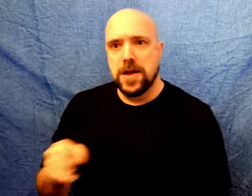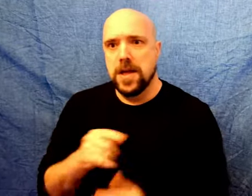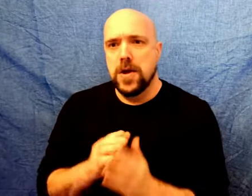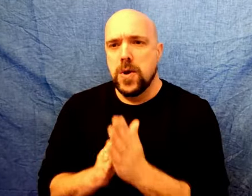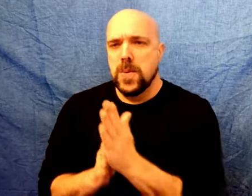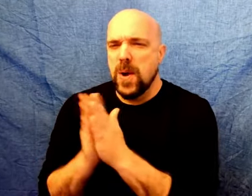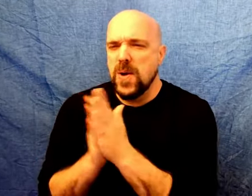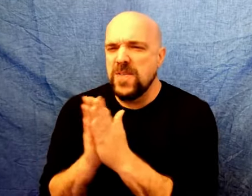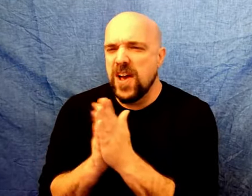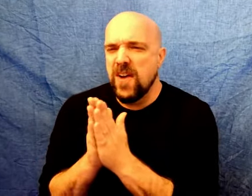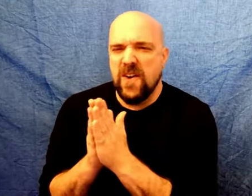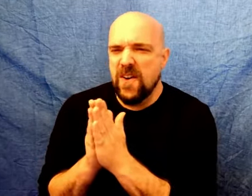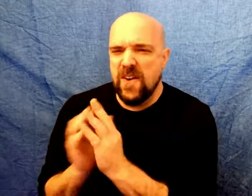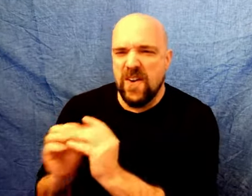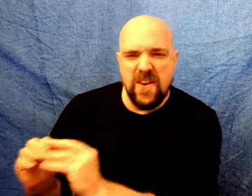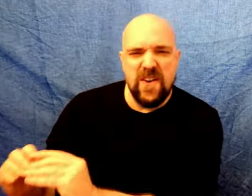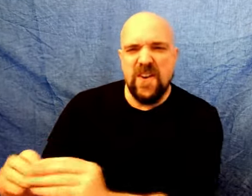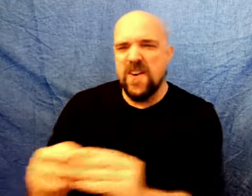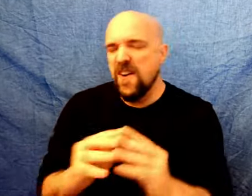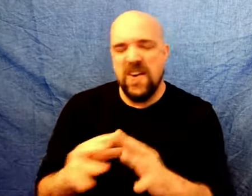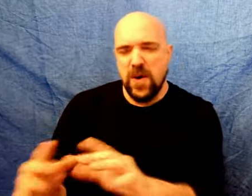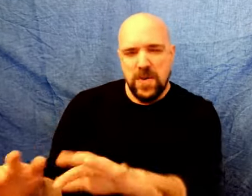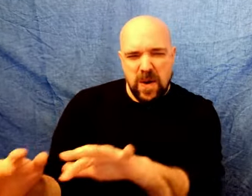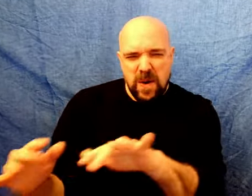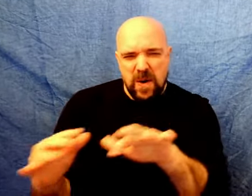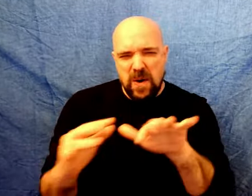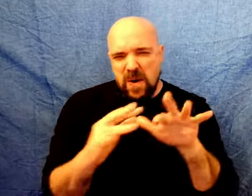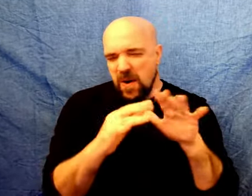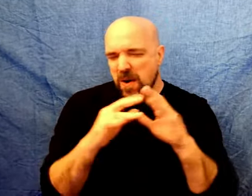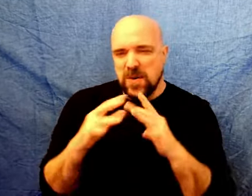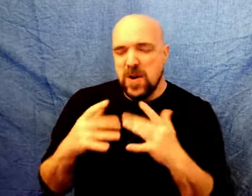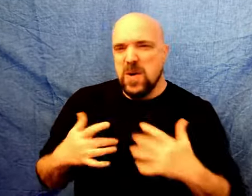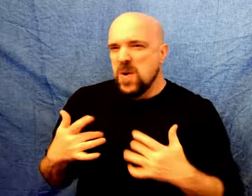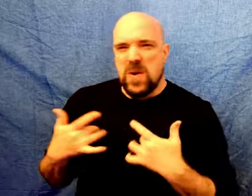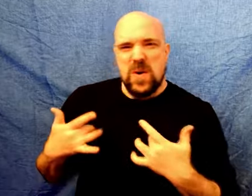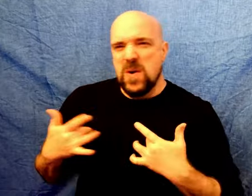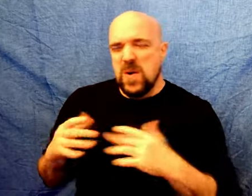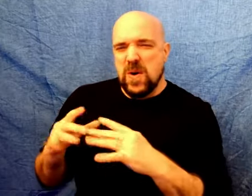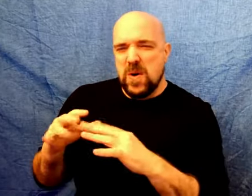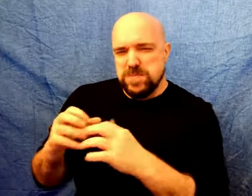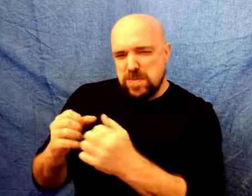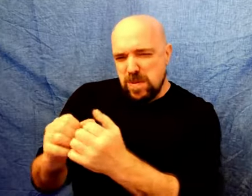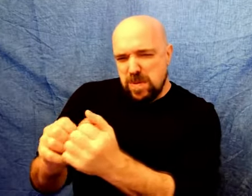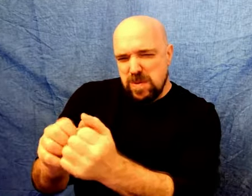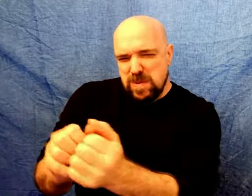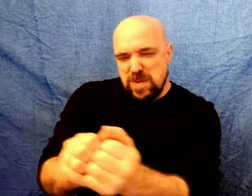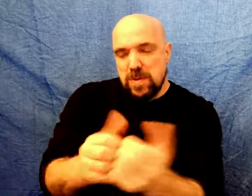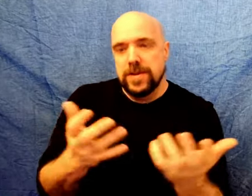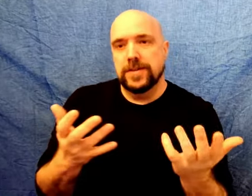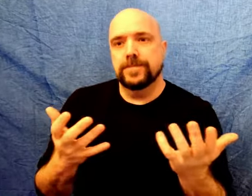That message motivated the protestors to gather up and destroy properties.